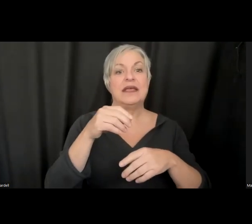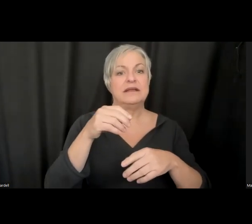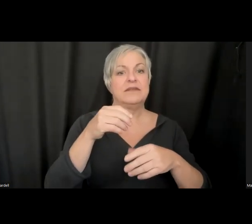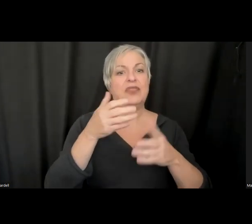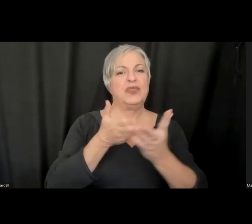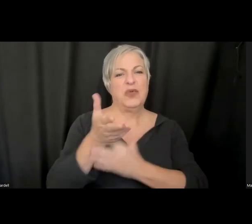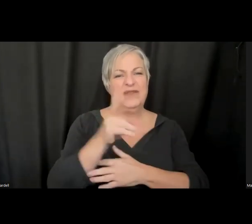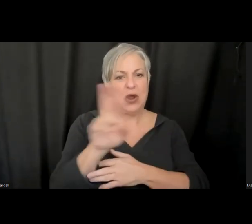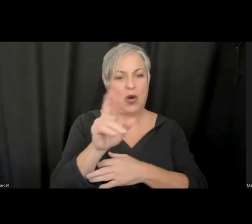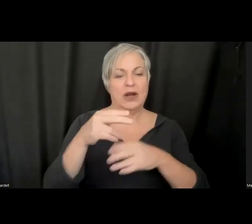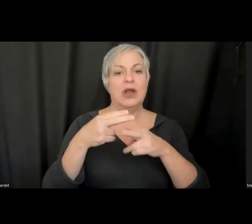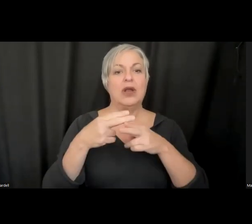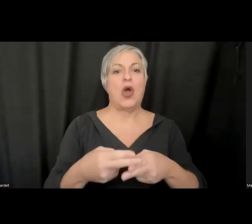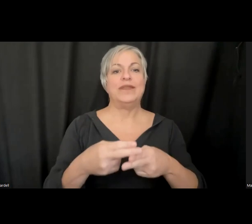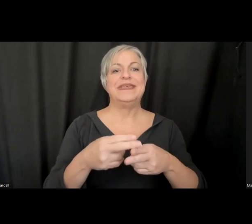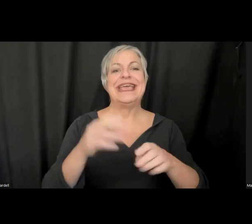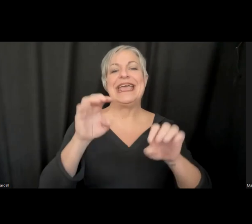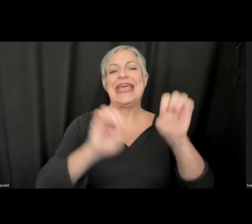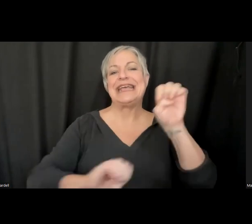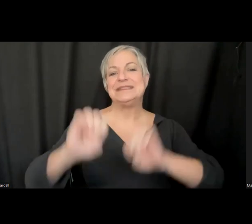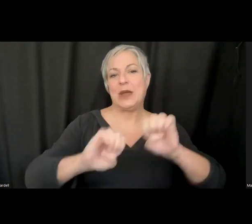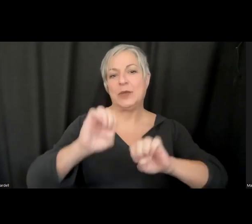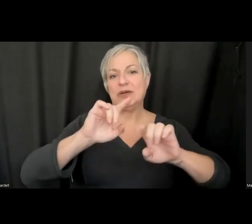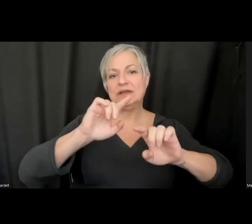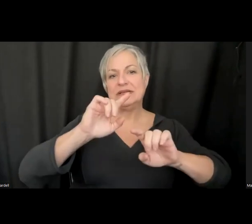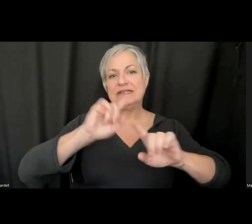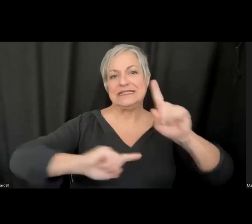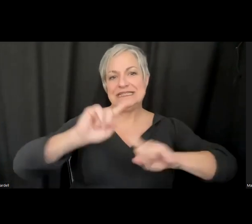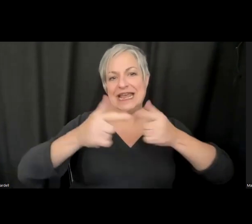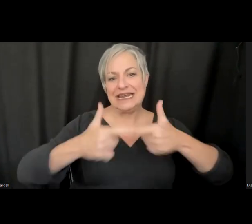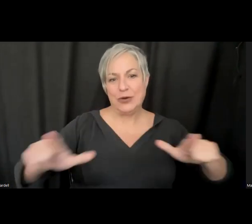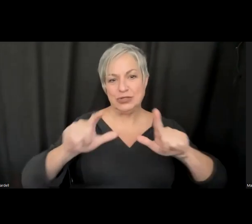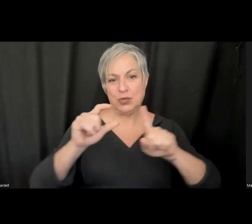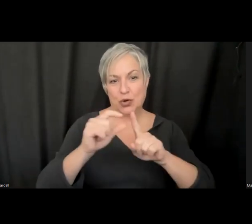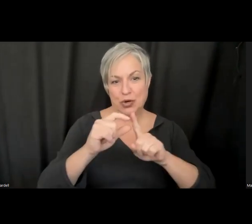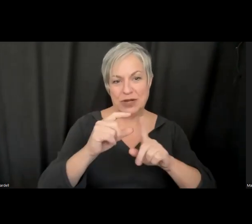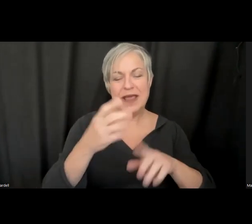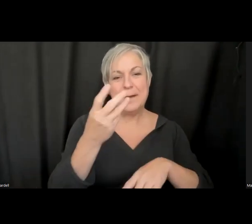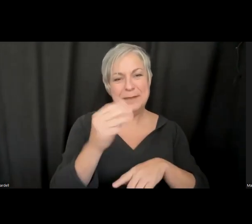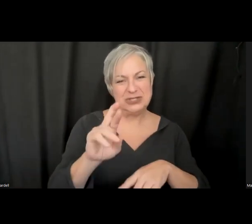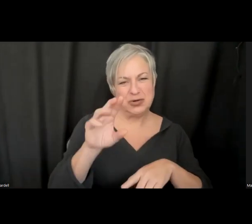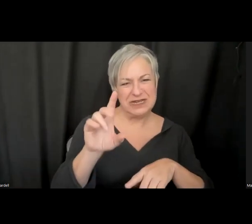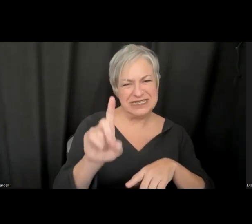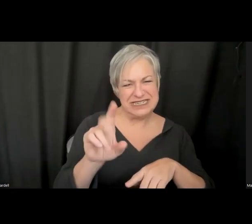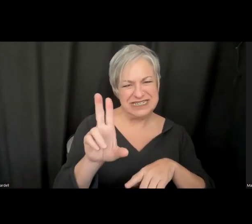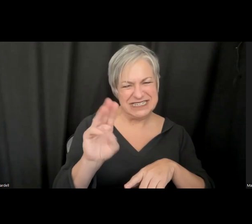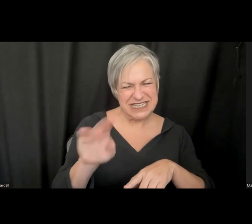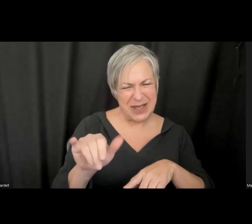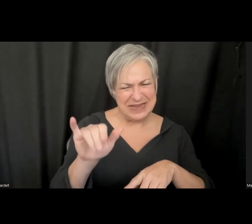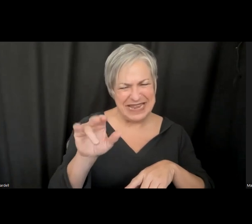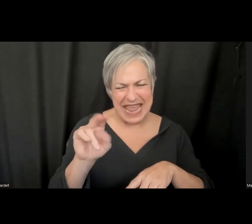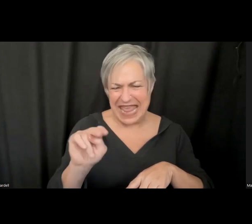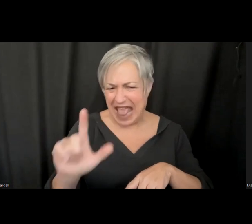sign language world? If you don't know about this community,